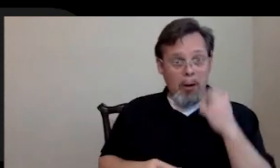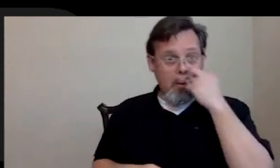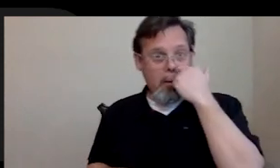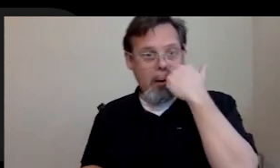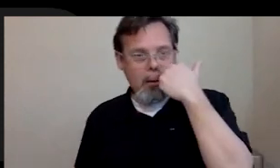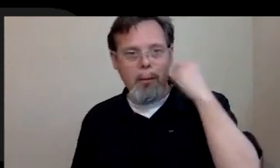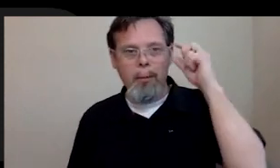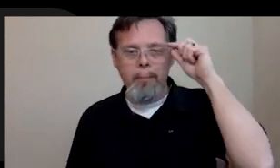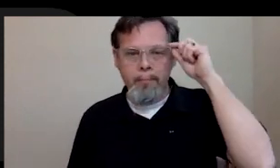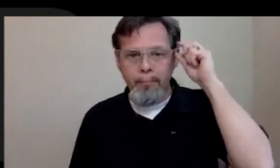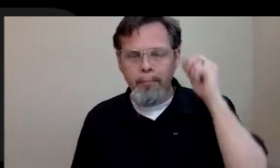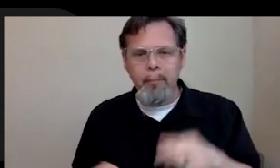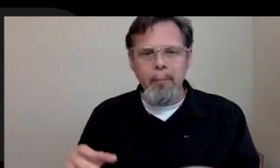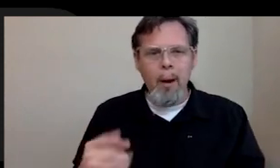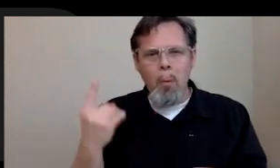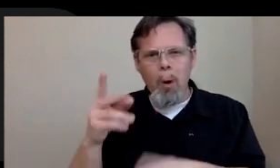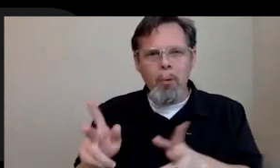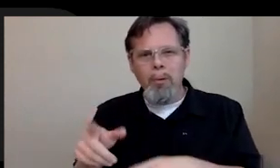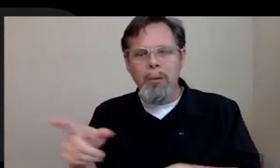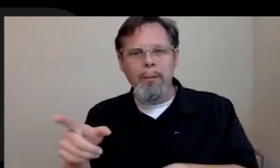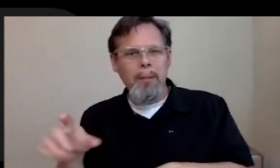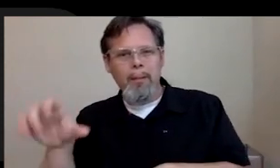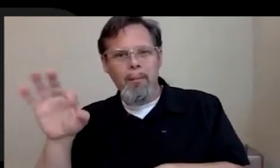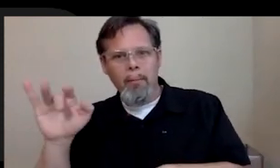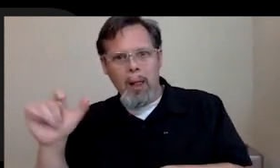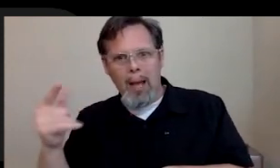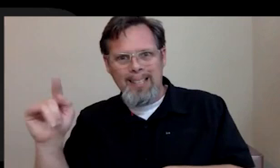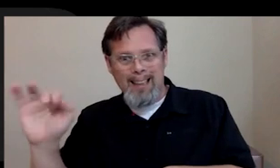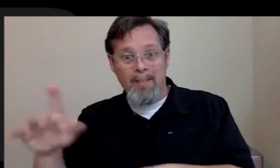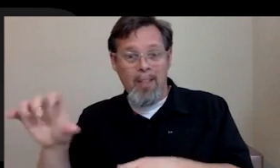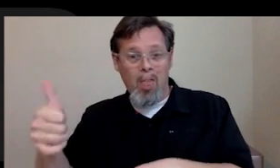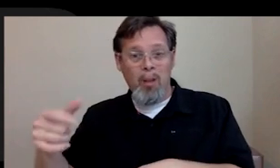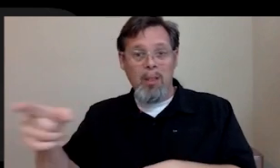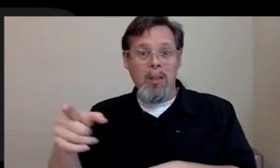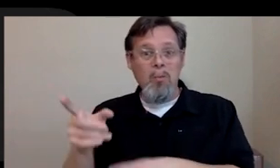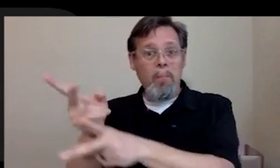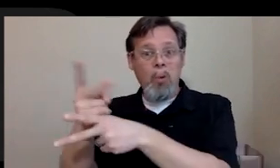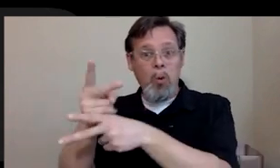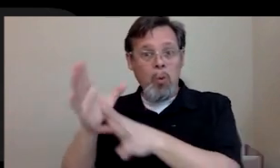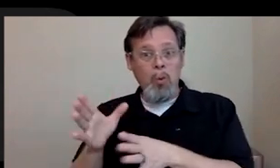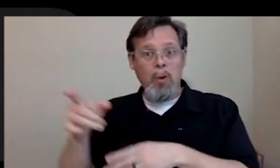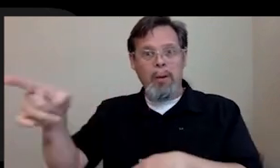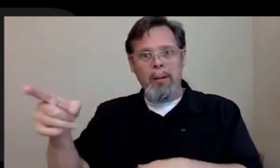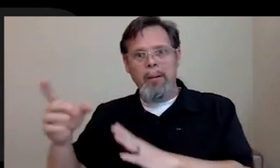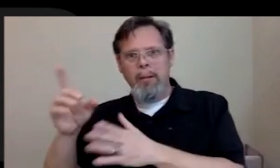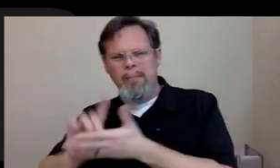and breaks down. But I was a producer and he was a designer. So he actually ends up being that I recall, the only African-American designer that I